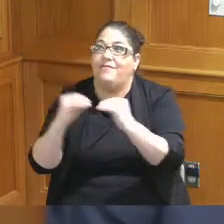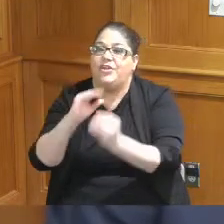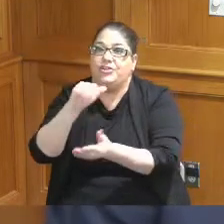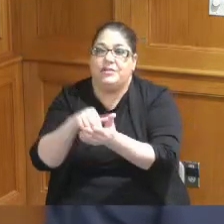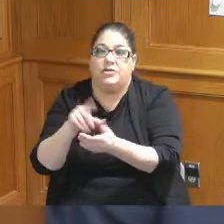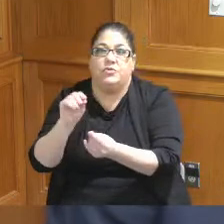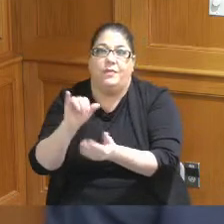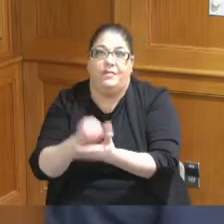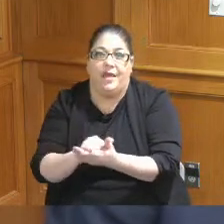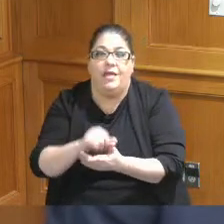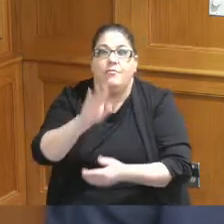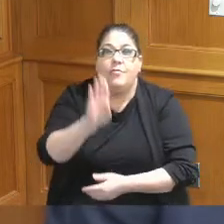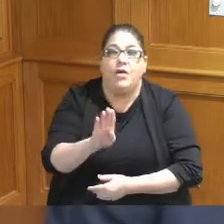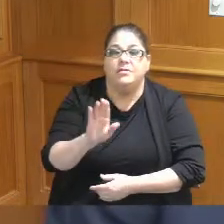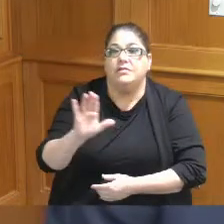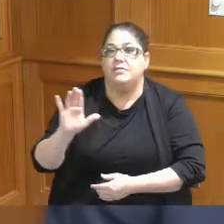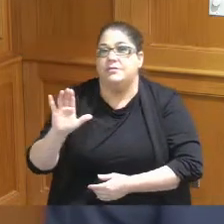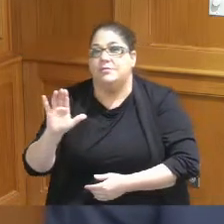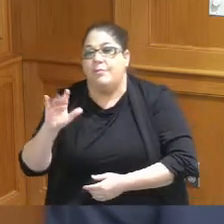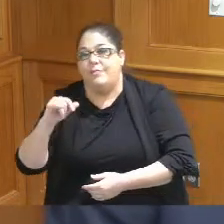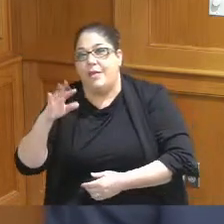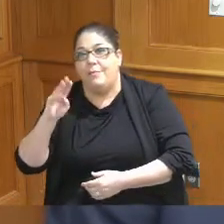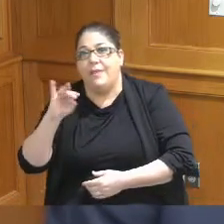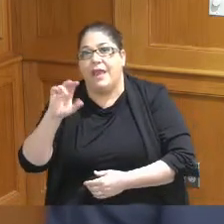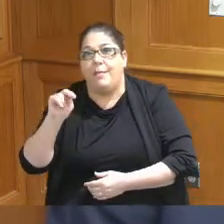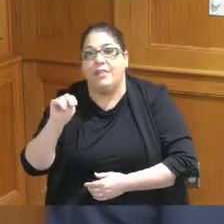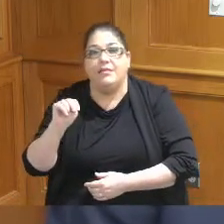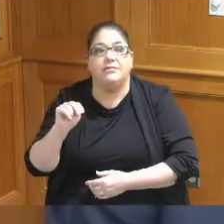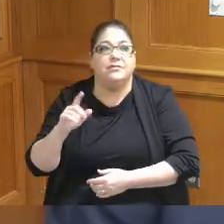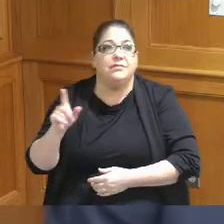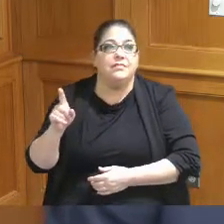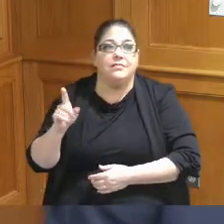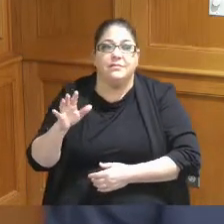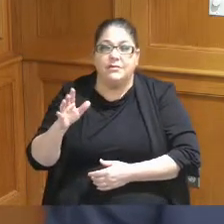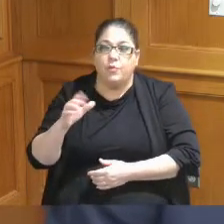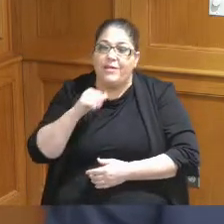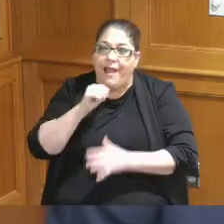Seattle Minneapolis a whole bunch of them are it's not that we're competing with them necessarily but